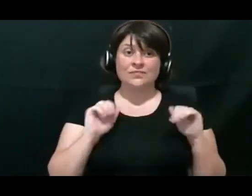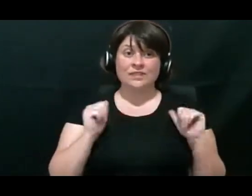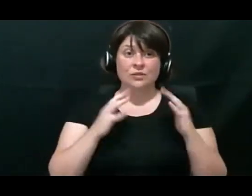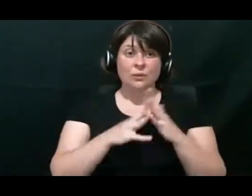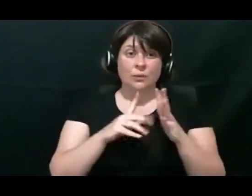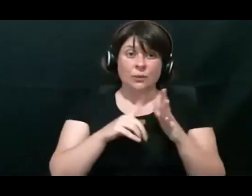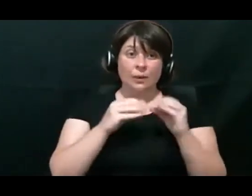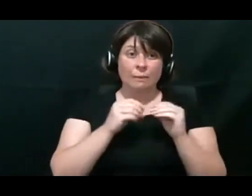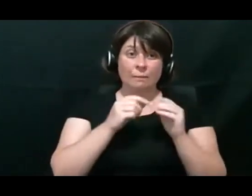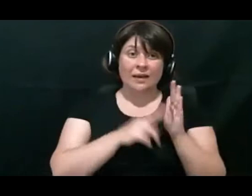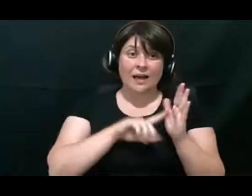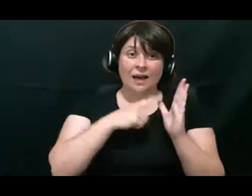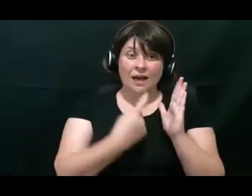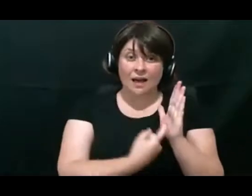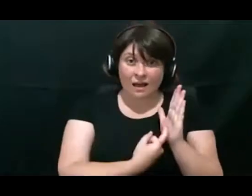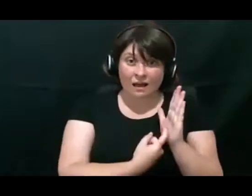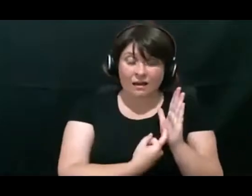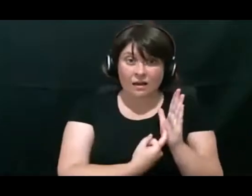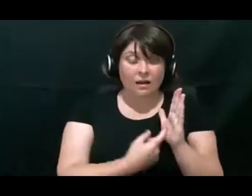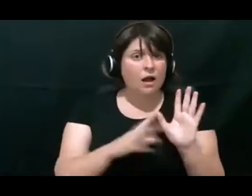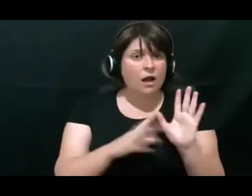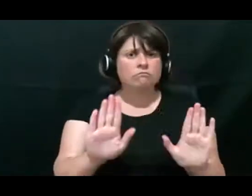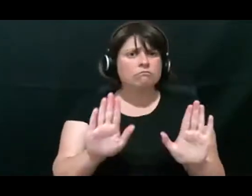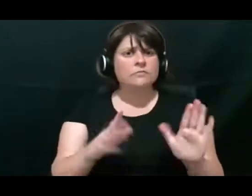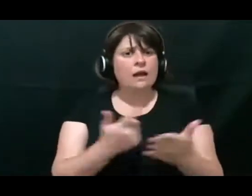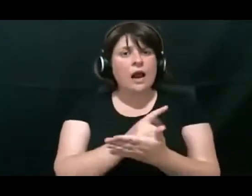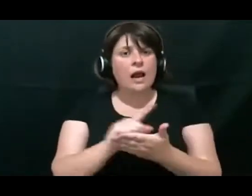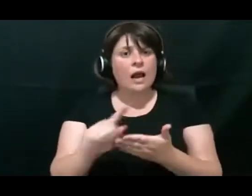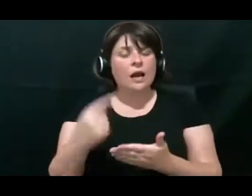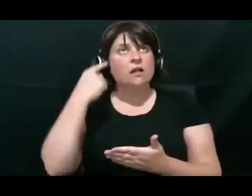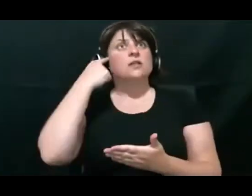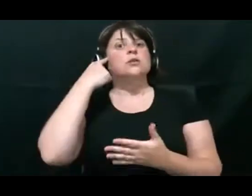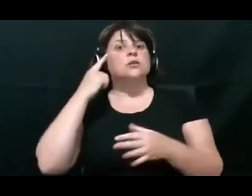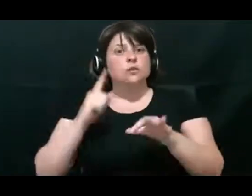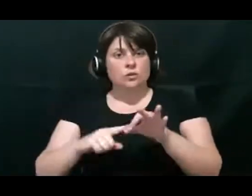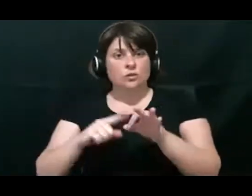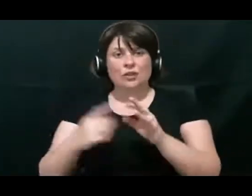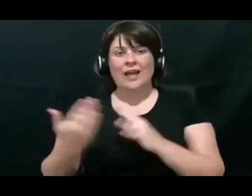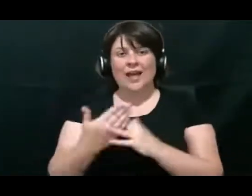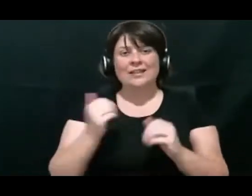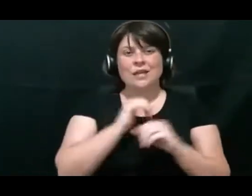And again, if you kind of think of any questions later, you can always access our website. There might be the answers there.